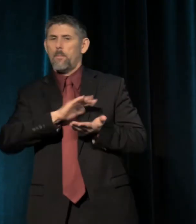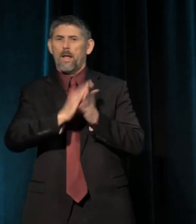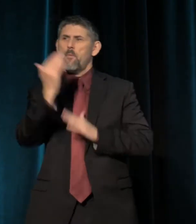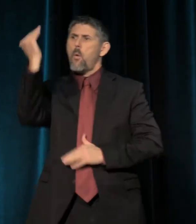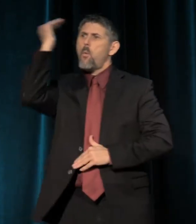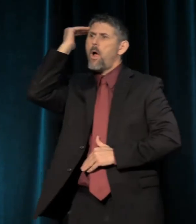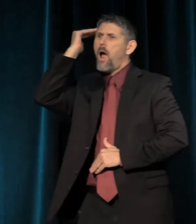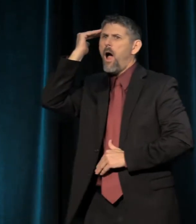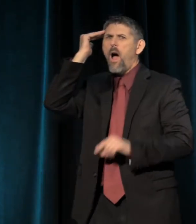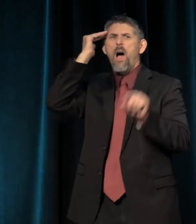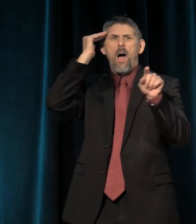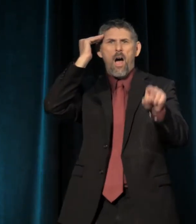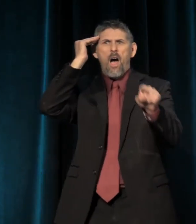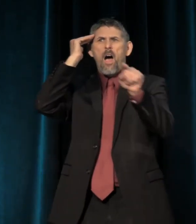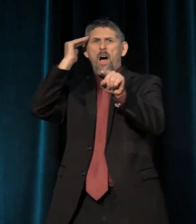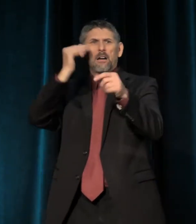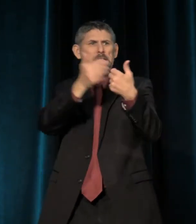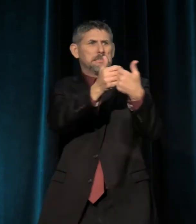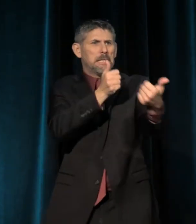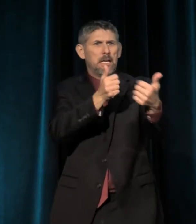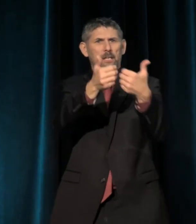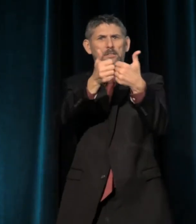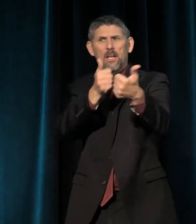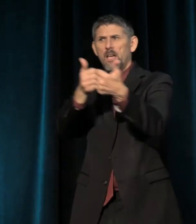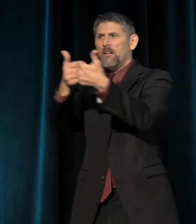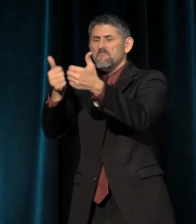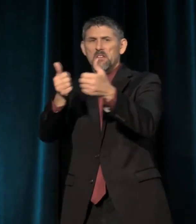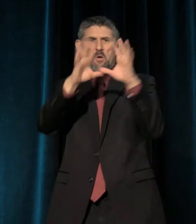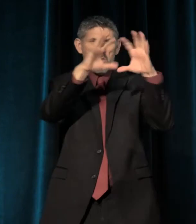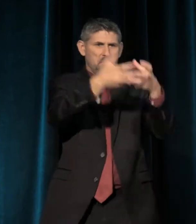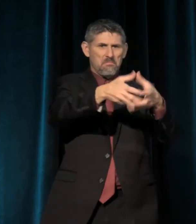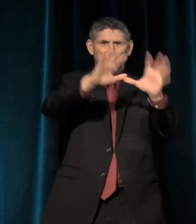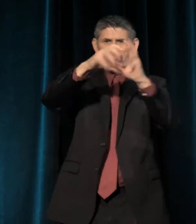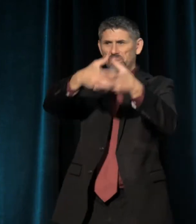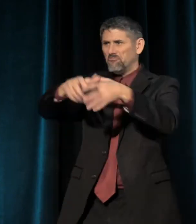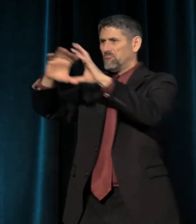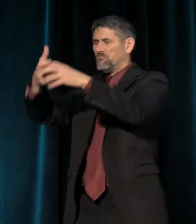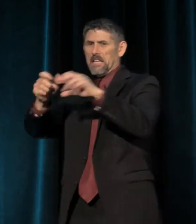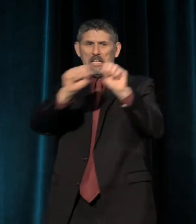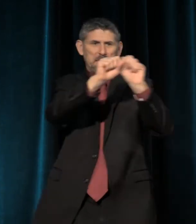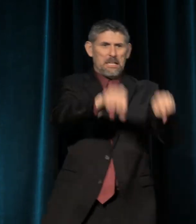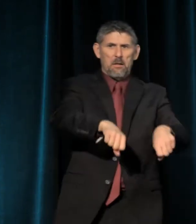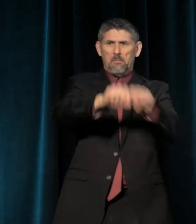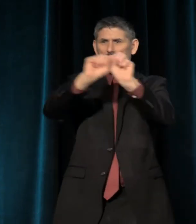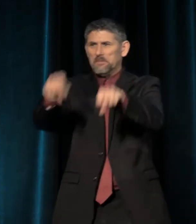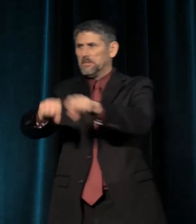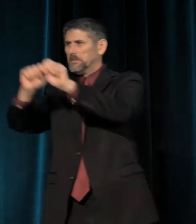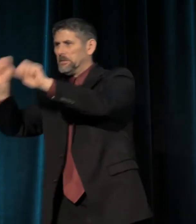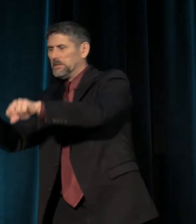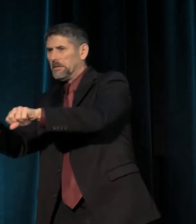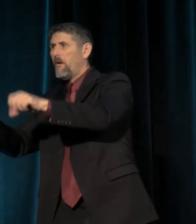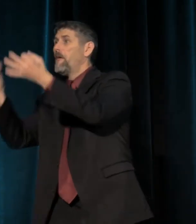of the way that we've been sorted into systems, right? Systems of freedom and slavery,